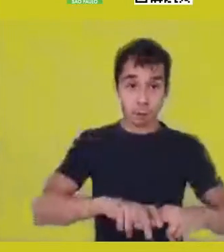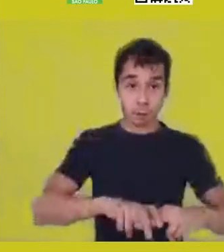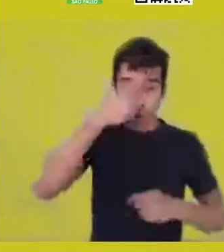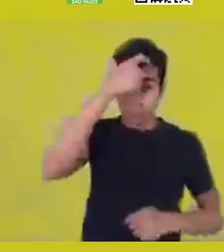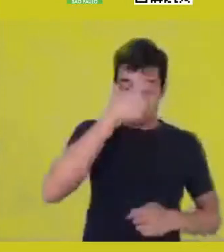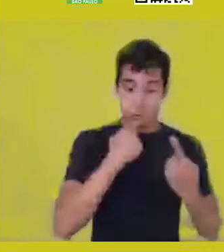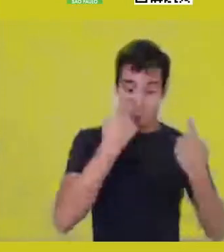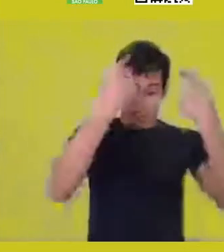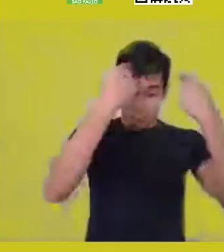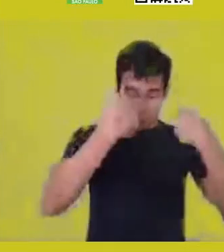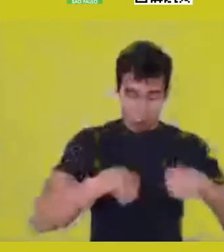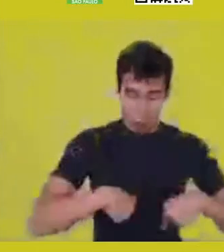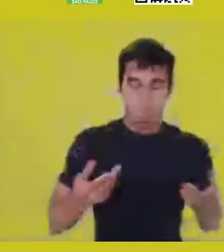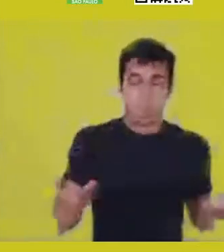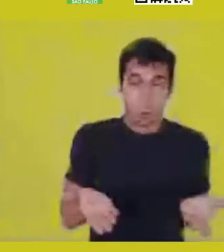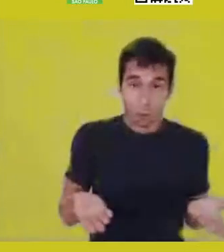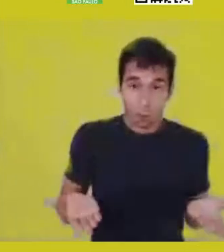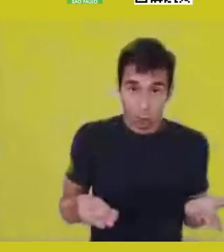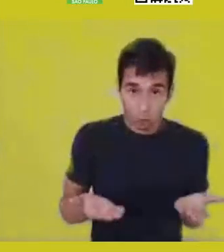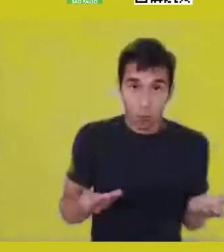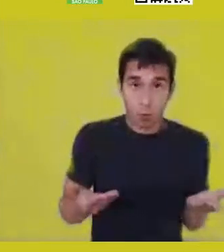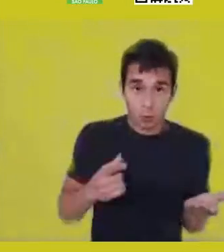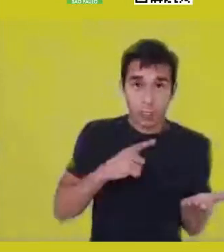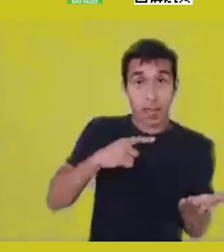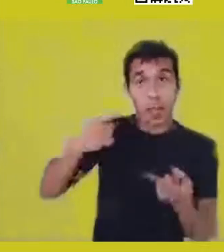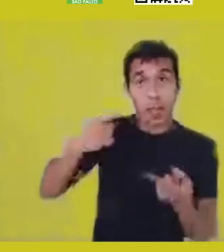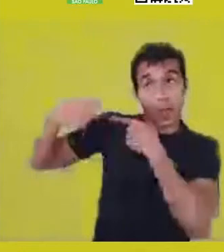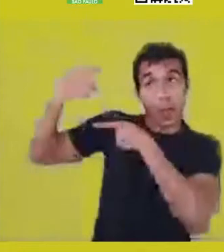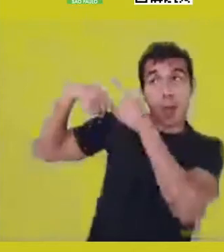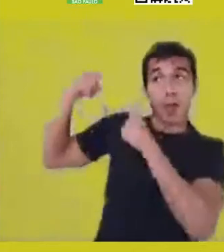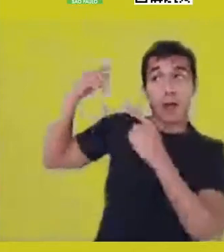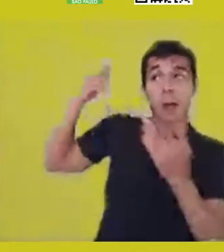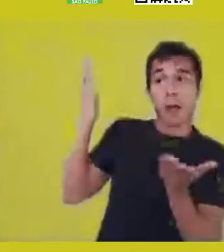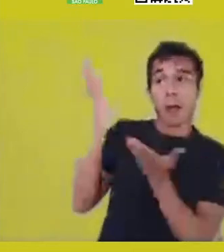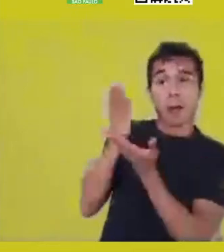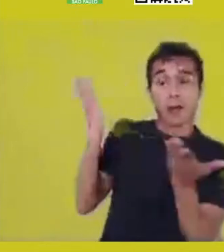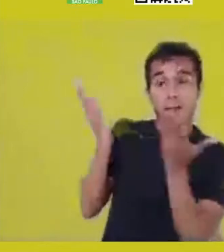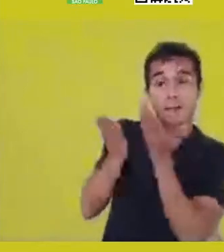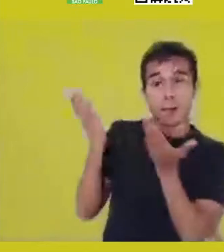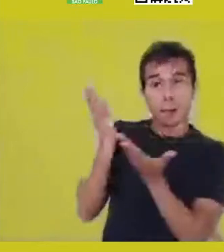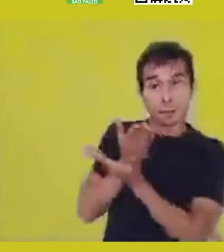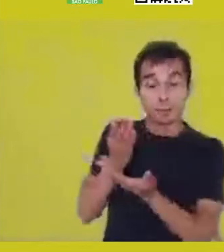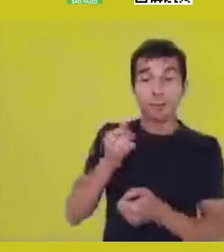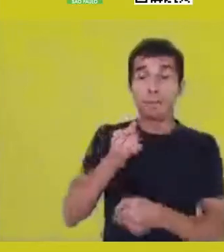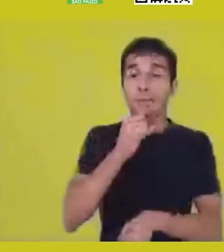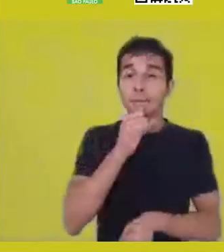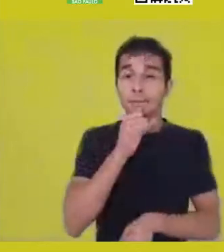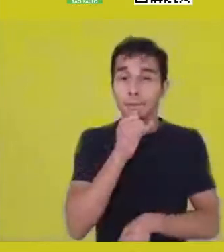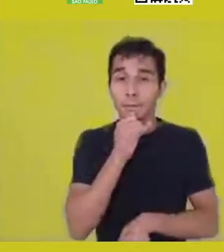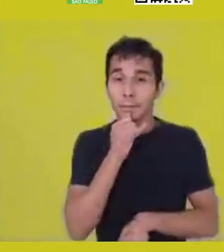Going back to our mythical womb, returning, for instance, to African spaces,